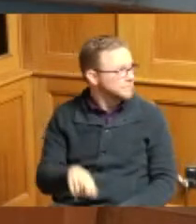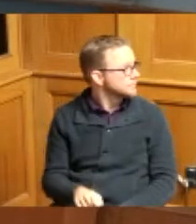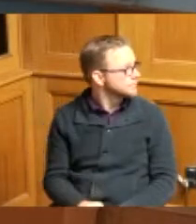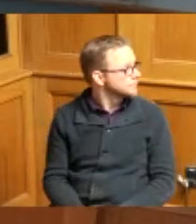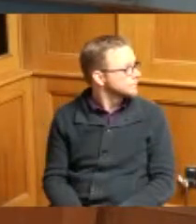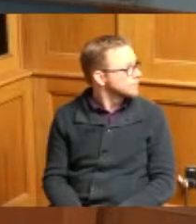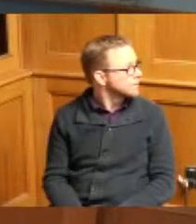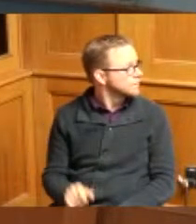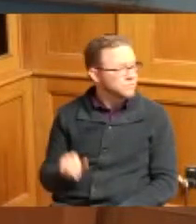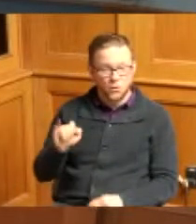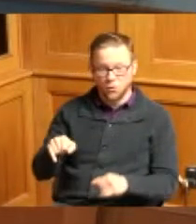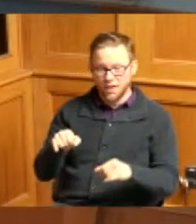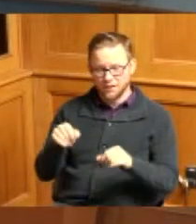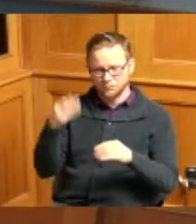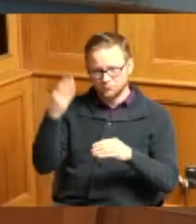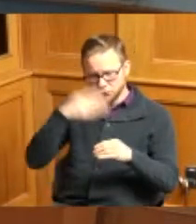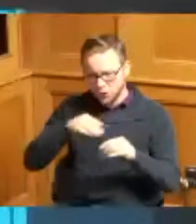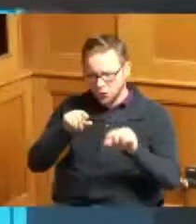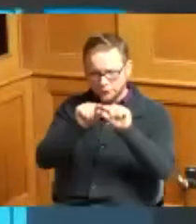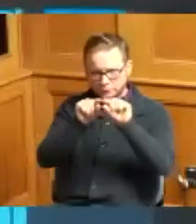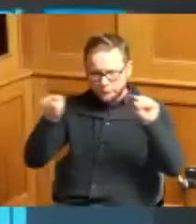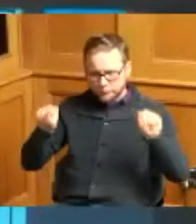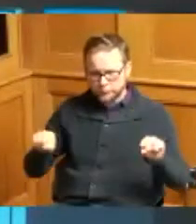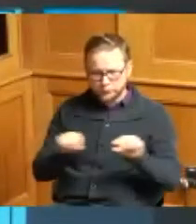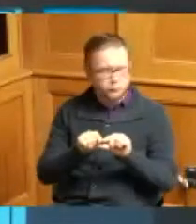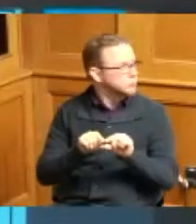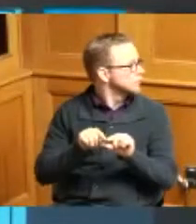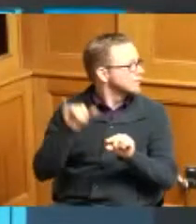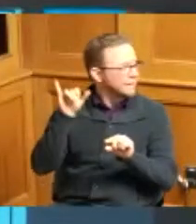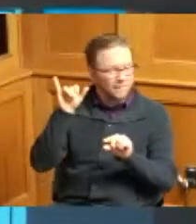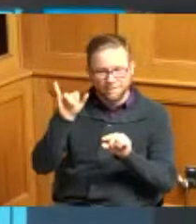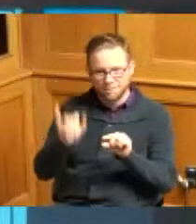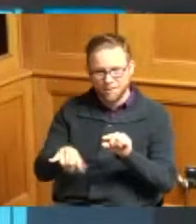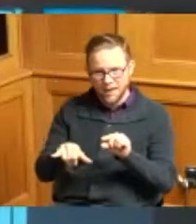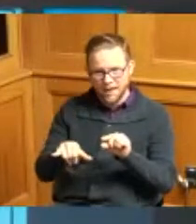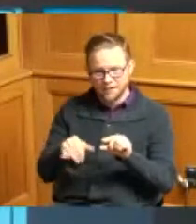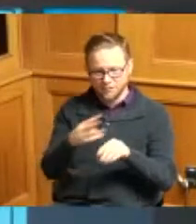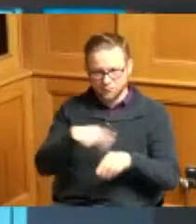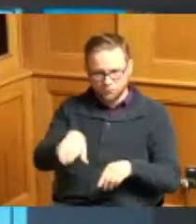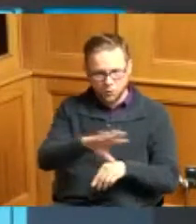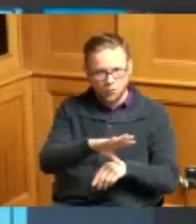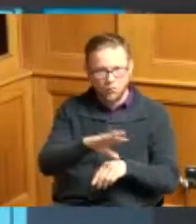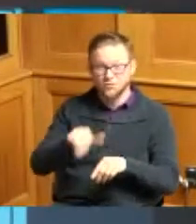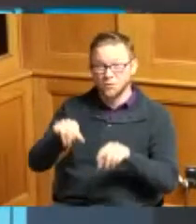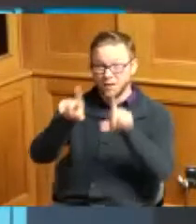existing parcel and then this parcel variable owned by the knights this portion right here is